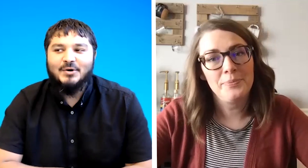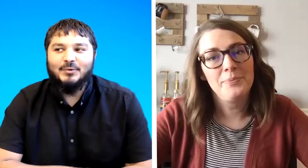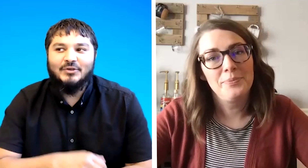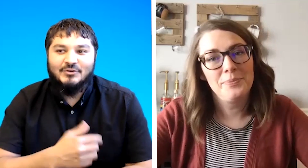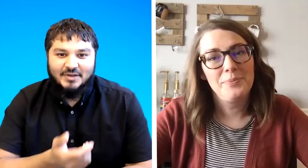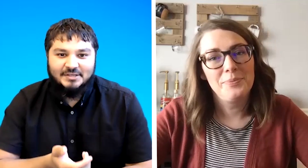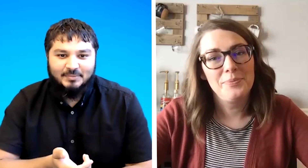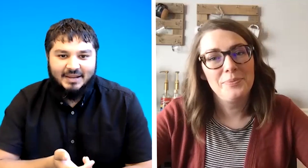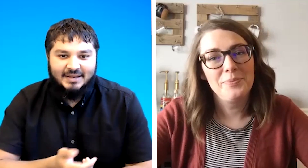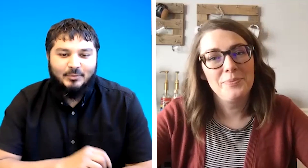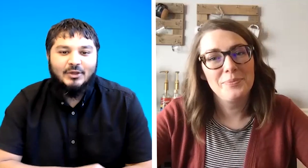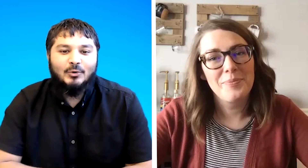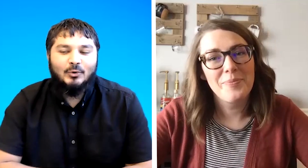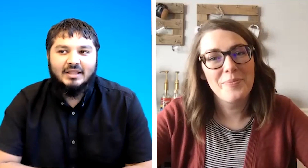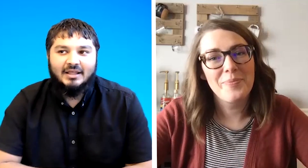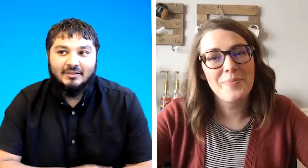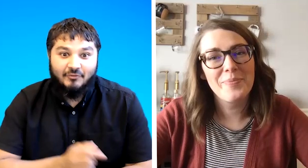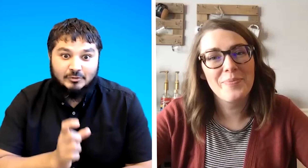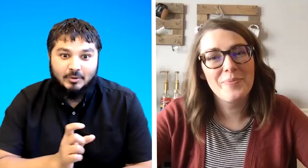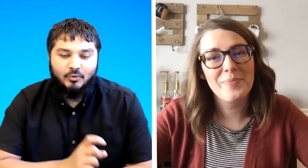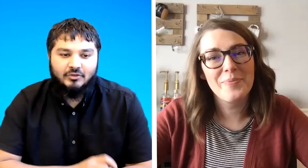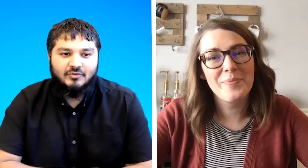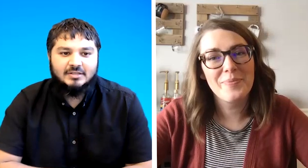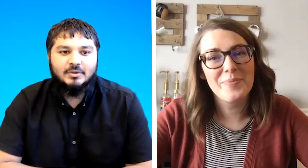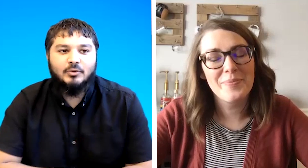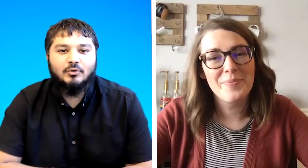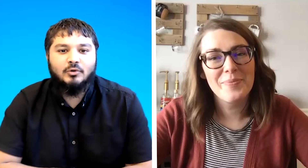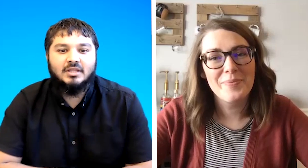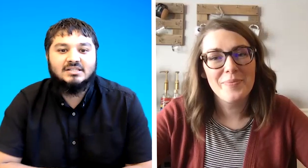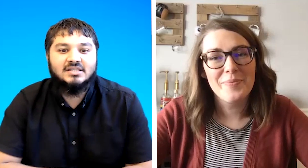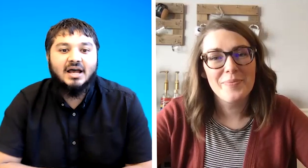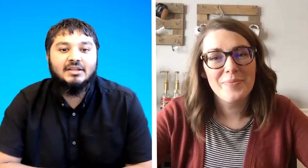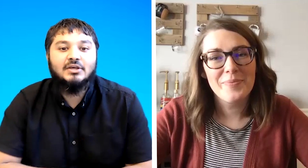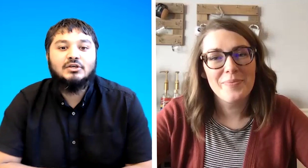what you've explained we call that the first part what you veteran we call that sign